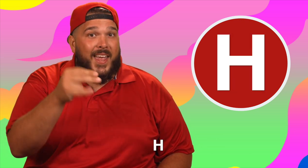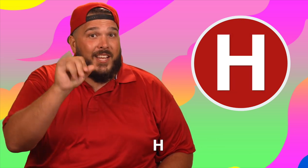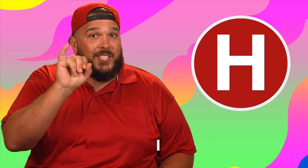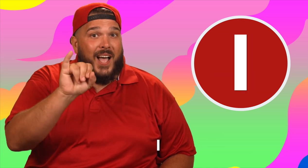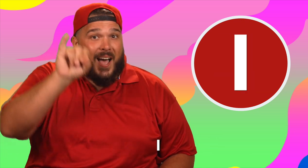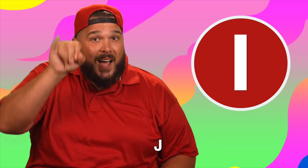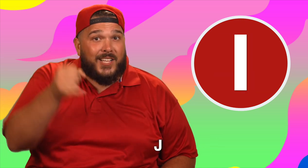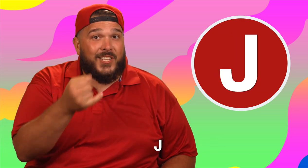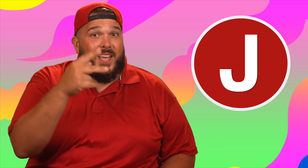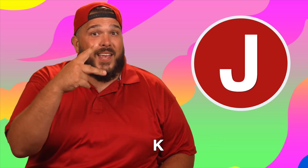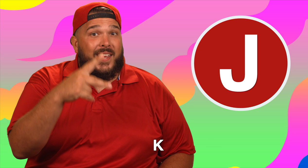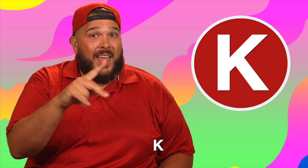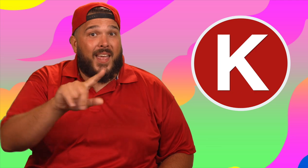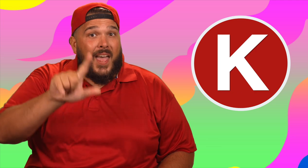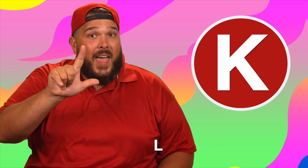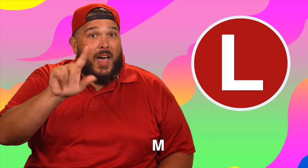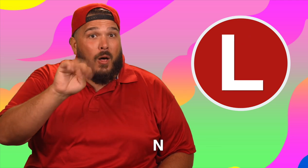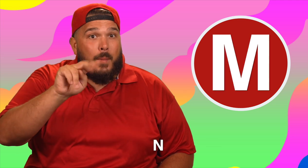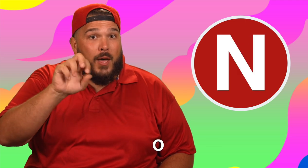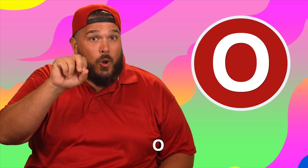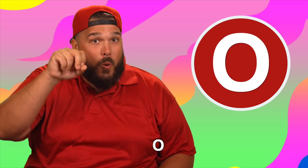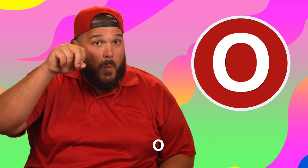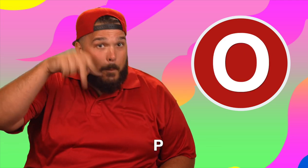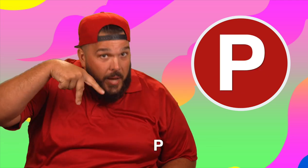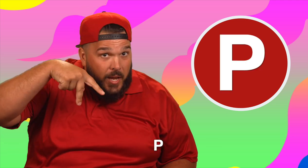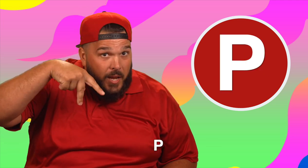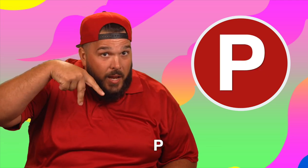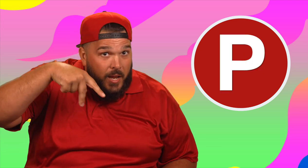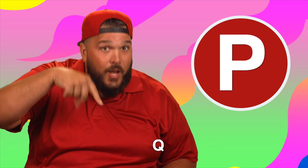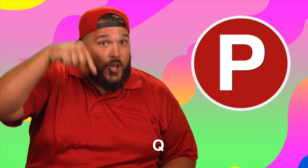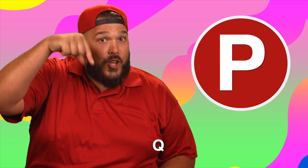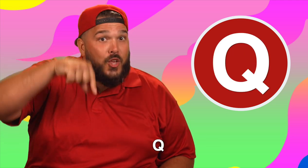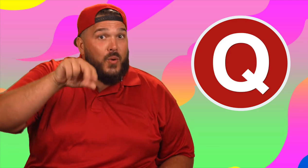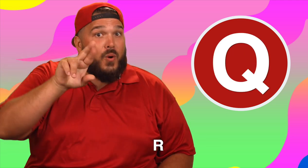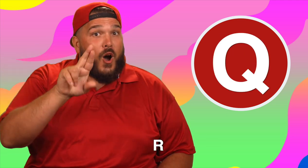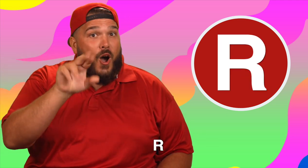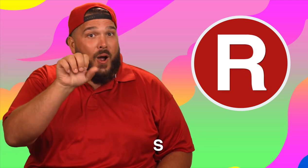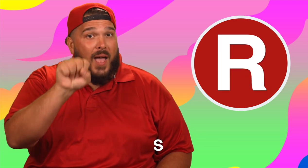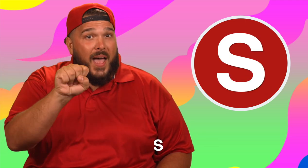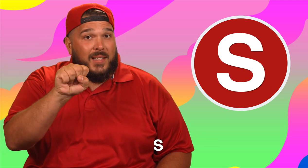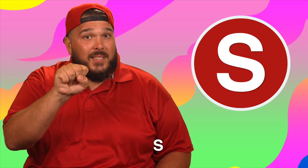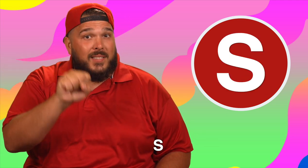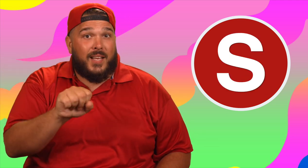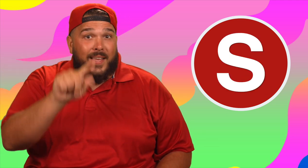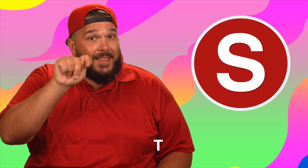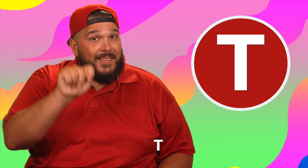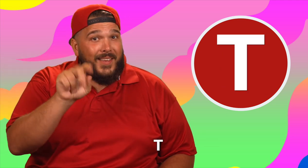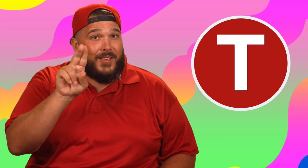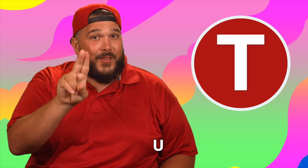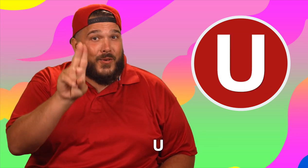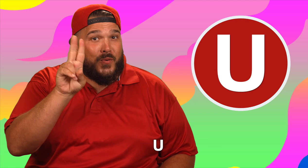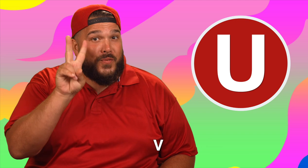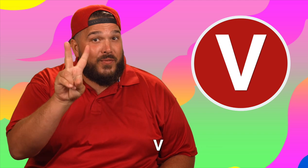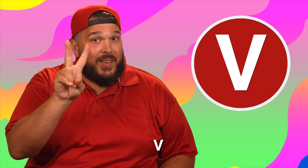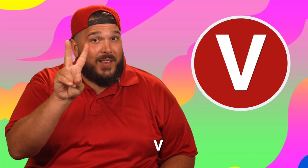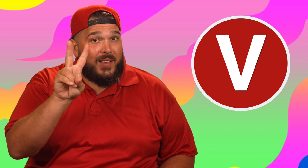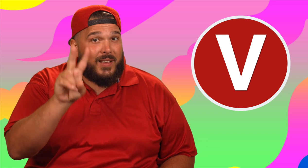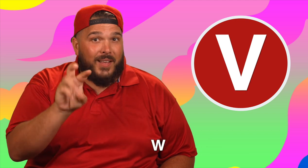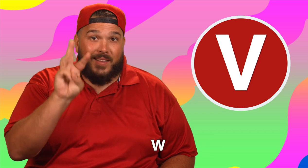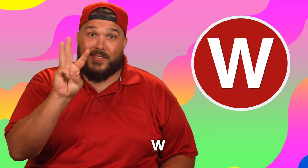H, I, J, K, L, M, N, O, P Q, R, S T, U, V